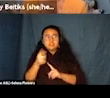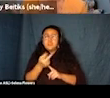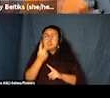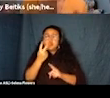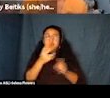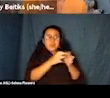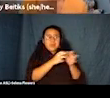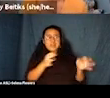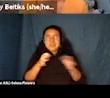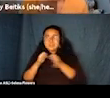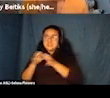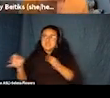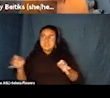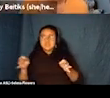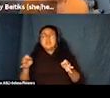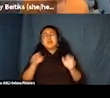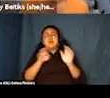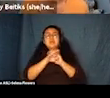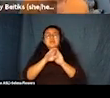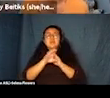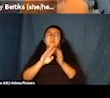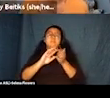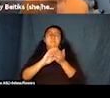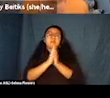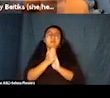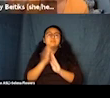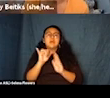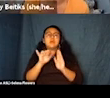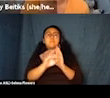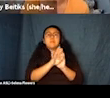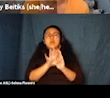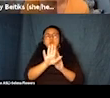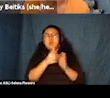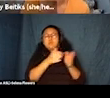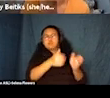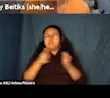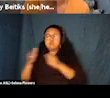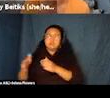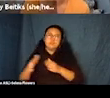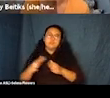choose your own adventure experience. We just -- as we're demonstrating on this, we've turned